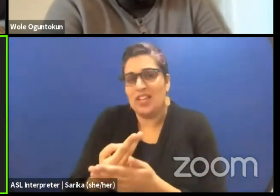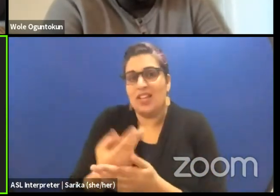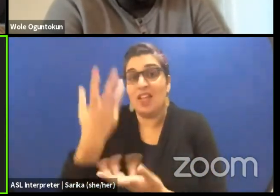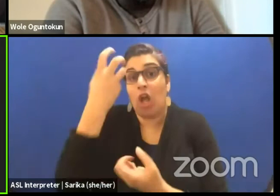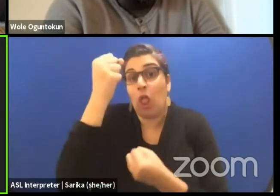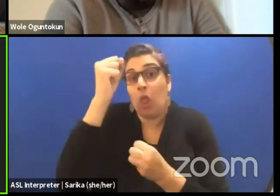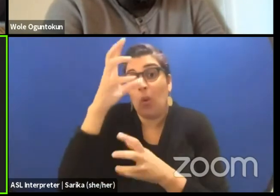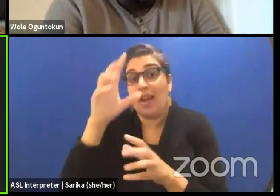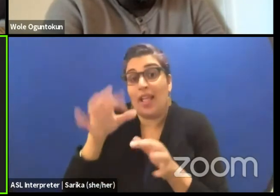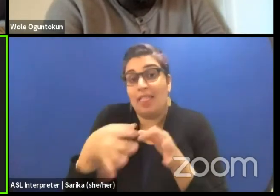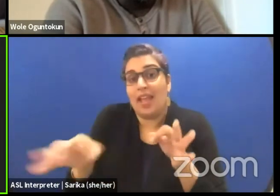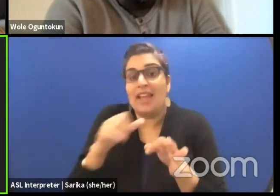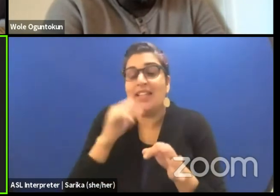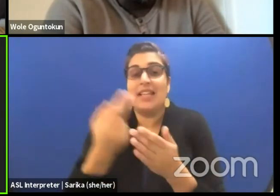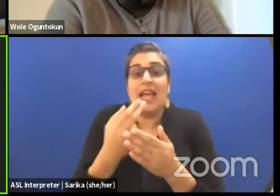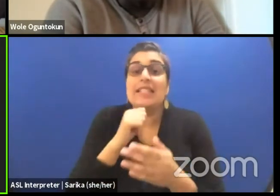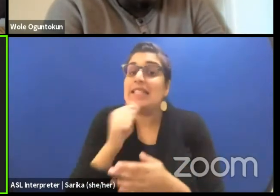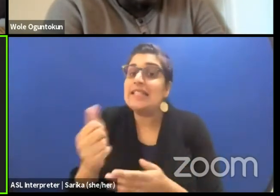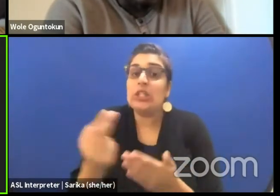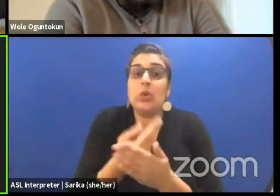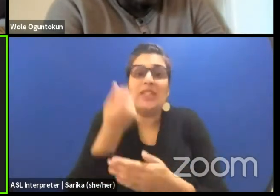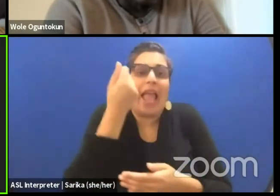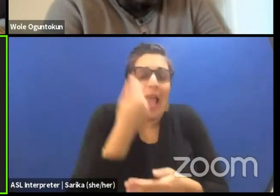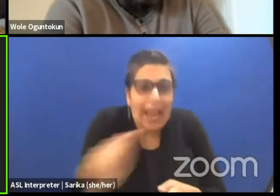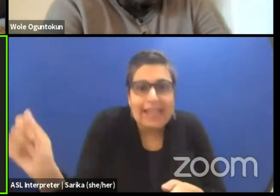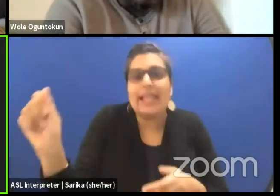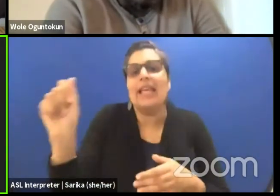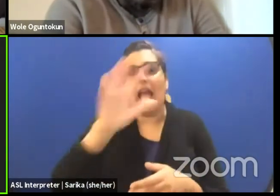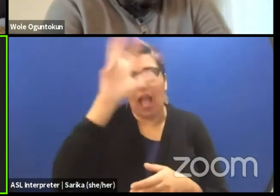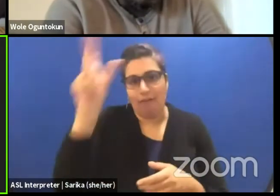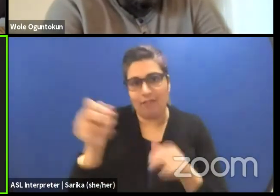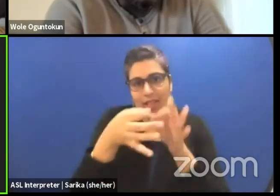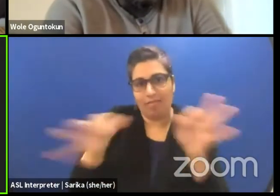and does not use any of the languages of Africa.